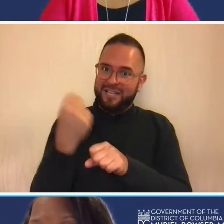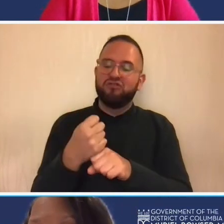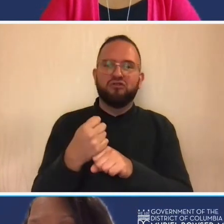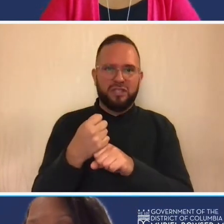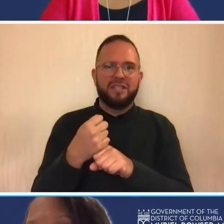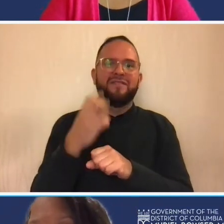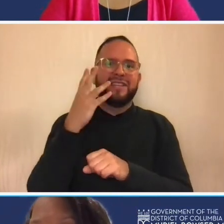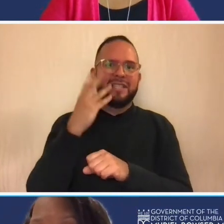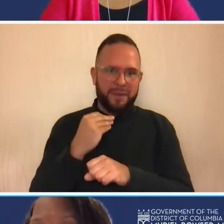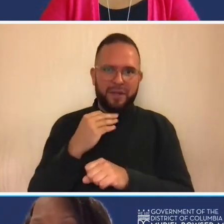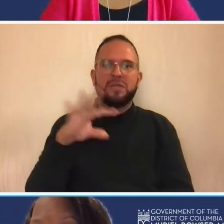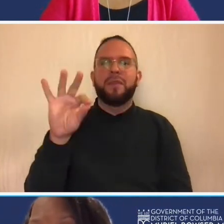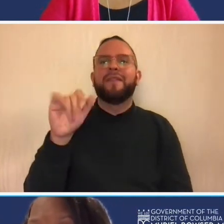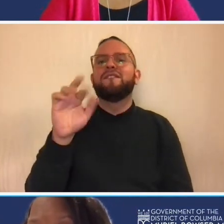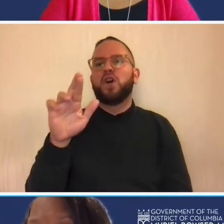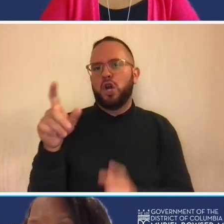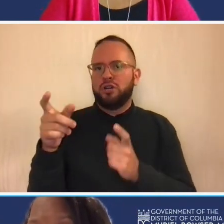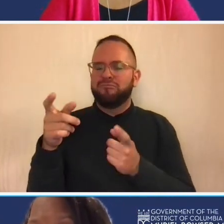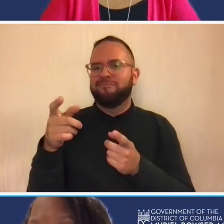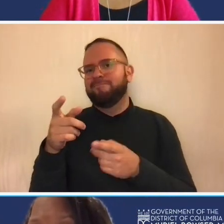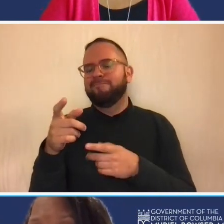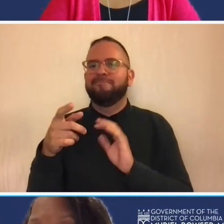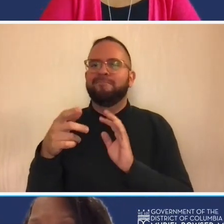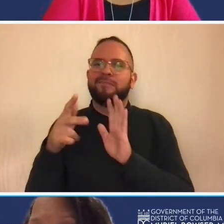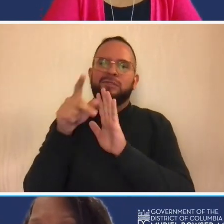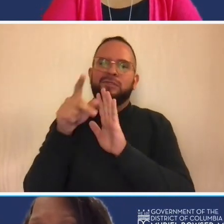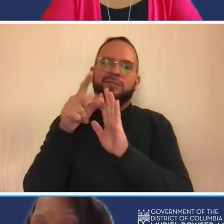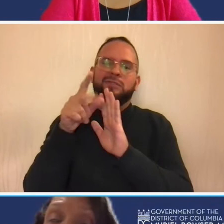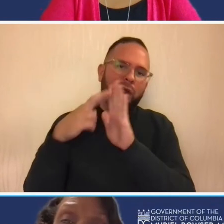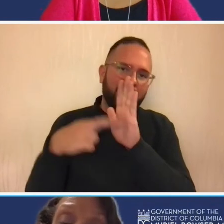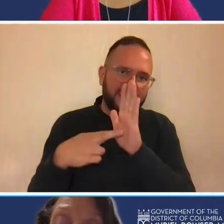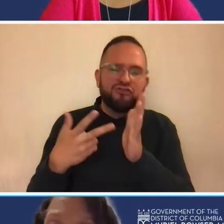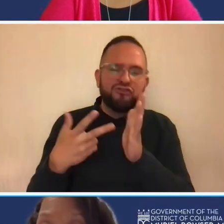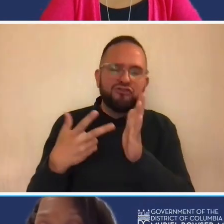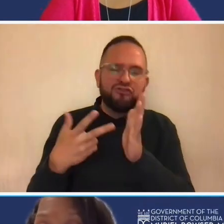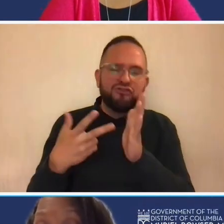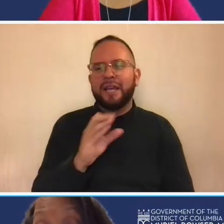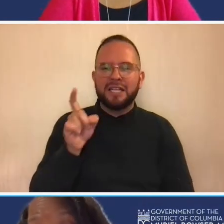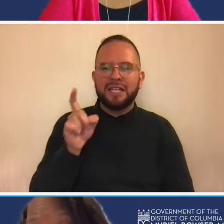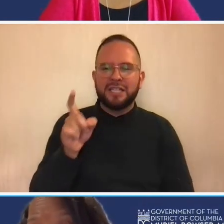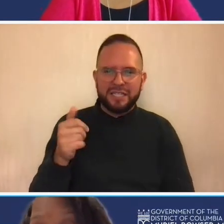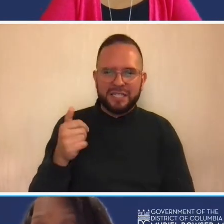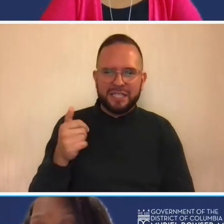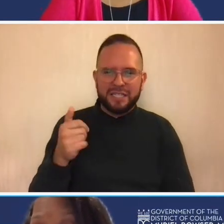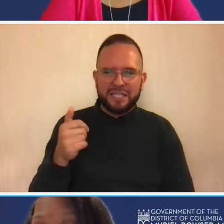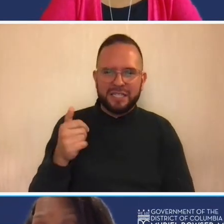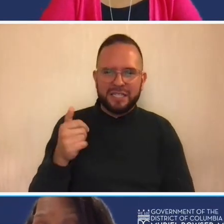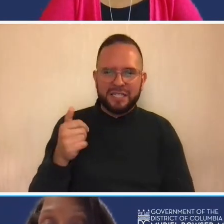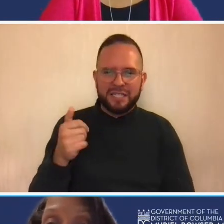and she currently has um a couple of states and more like a lot of states that she works with